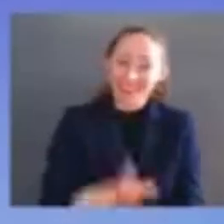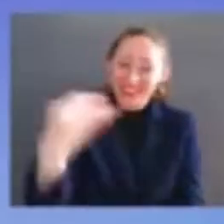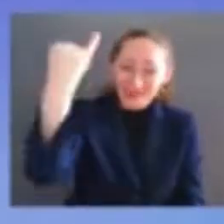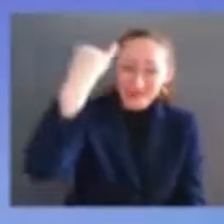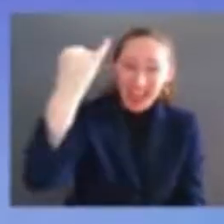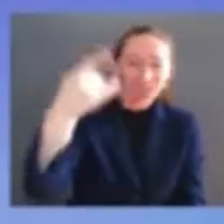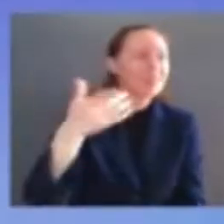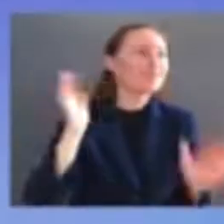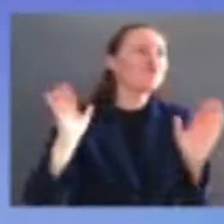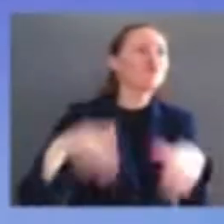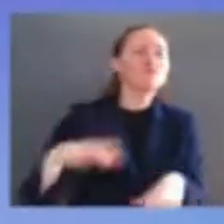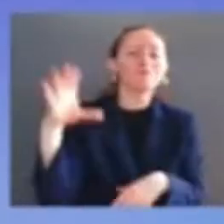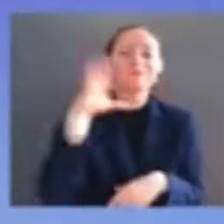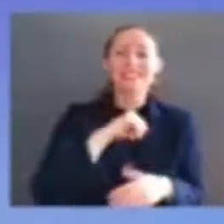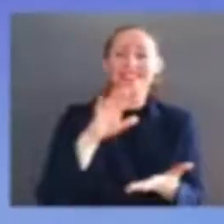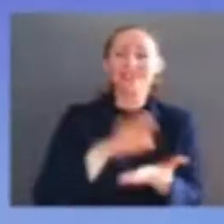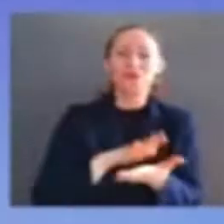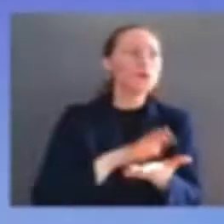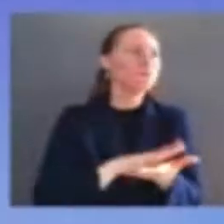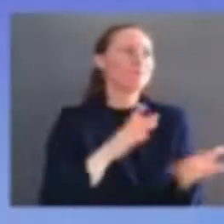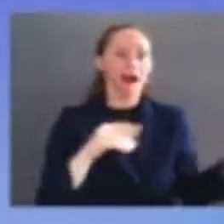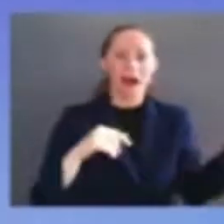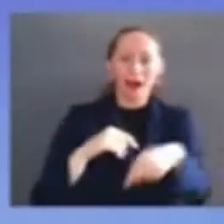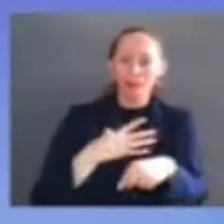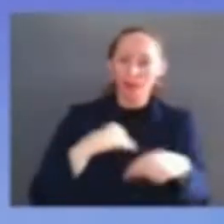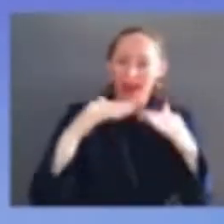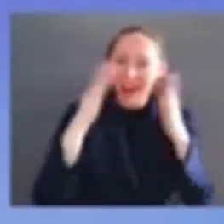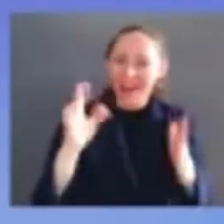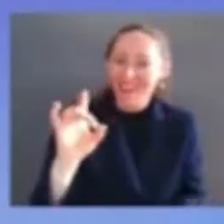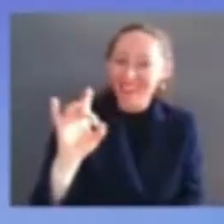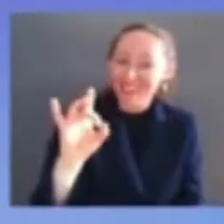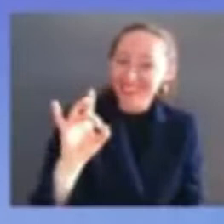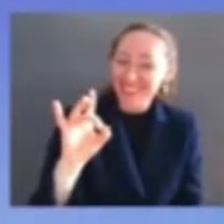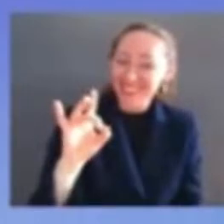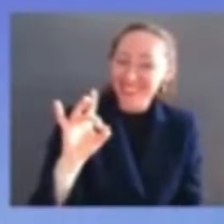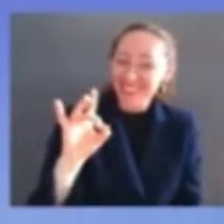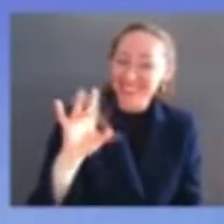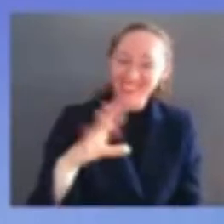this is all pretty exciting for me as well but nothing has brought me greater joy